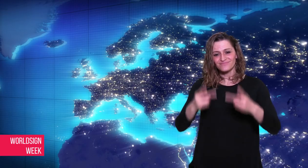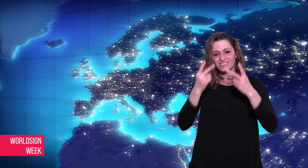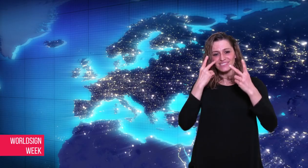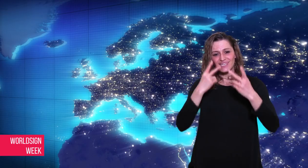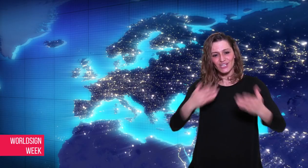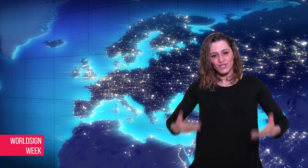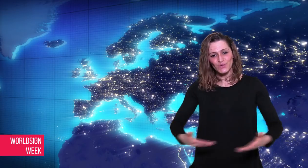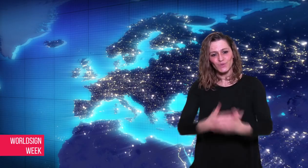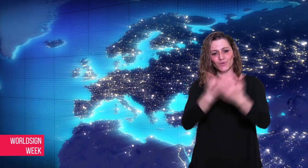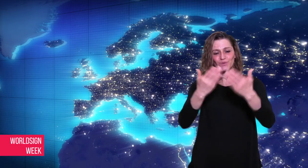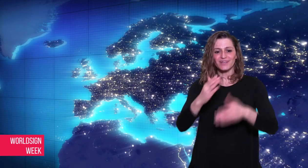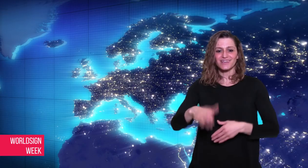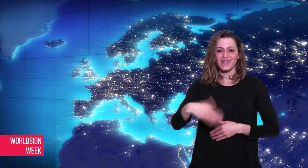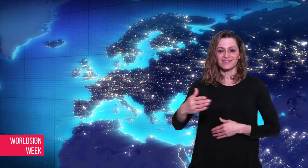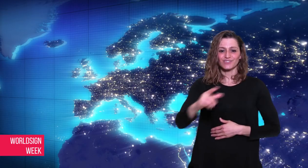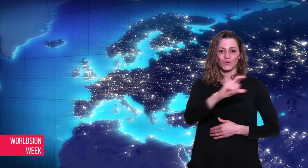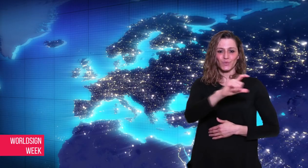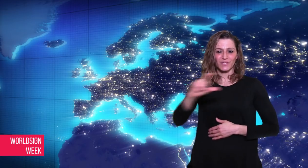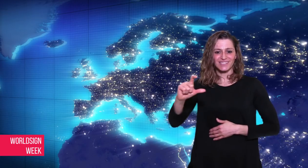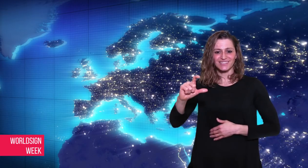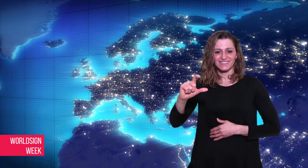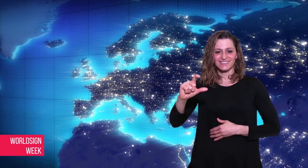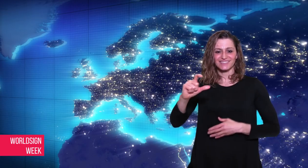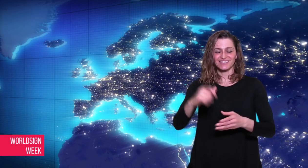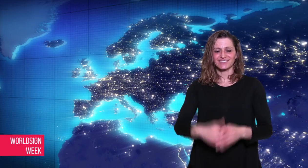See you next week.